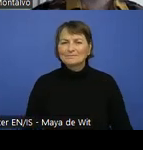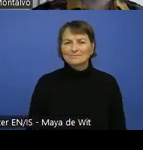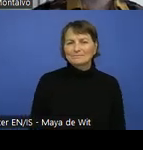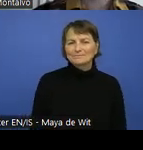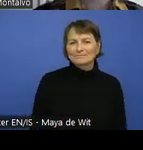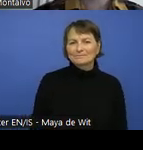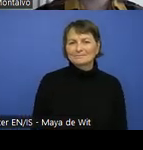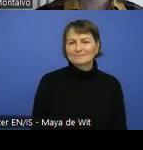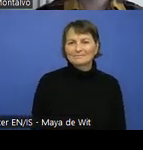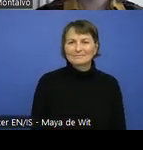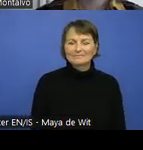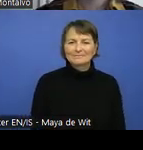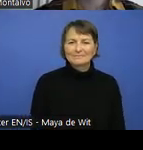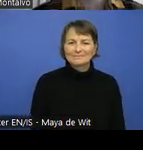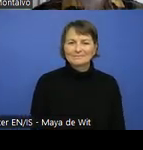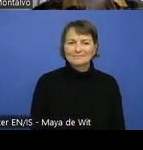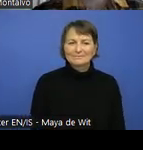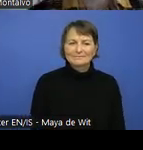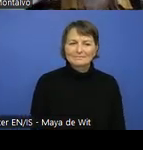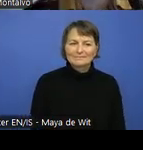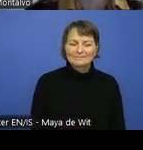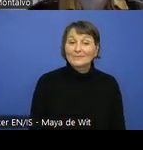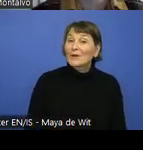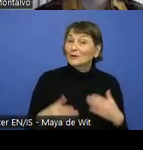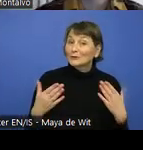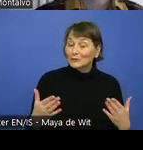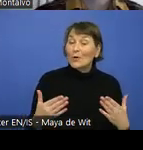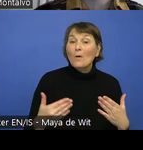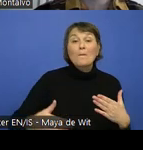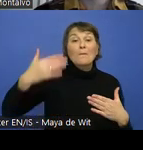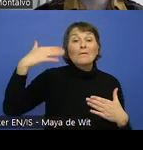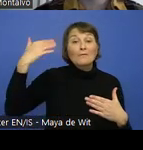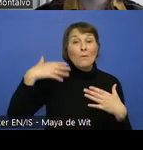So we used to have this and we actually have this in the very beginning of the curricula. These are essentials.